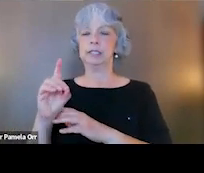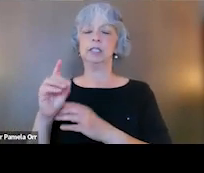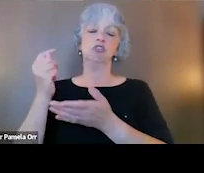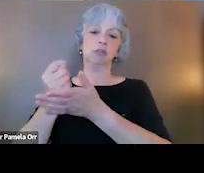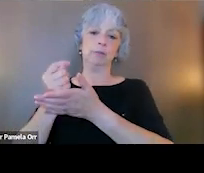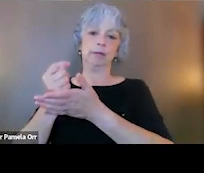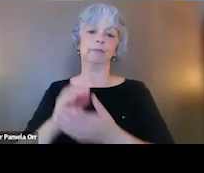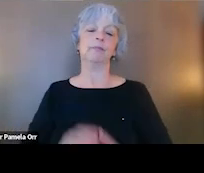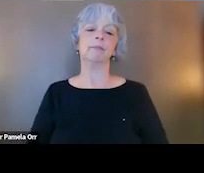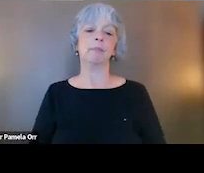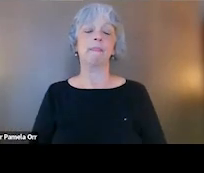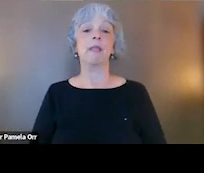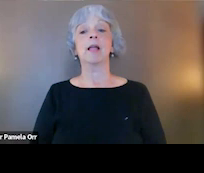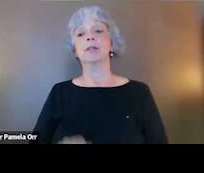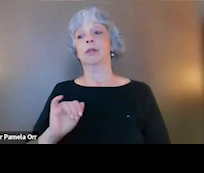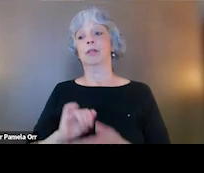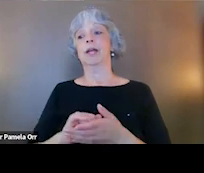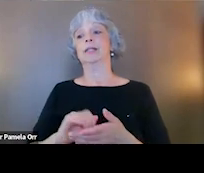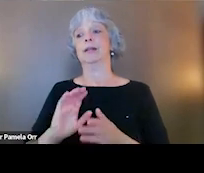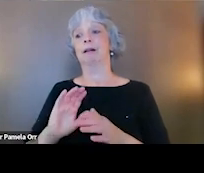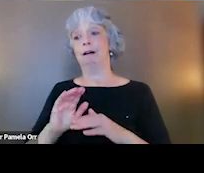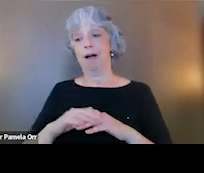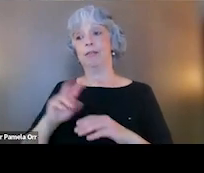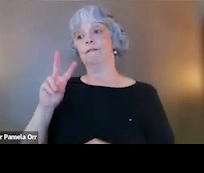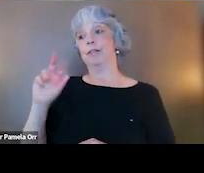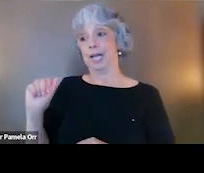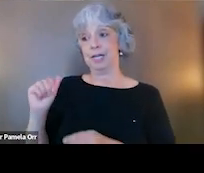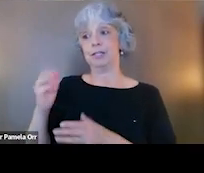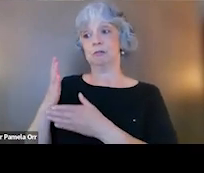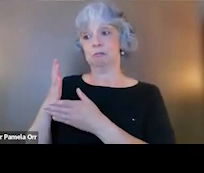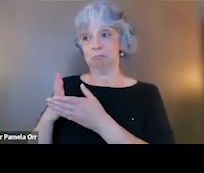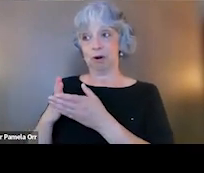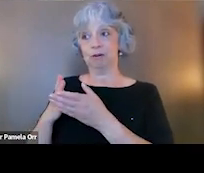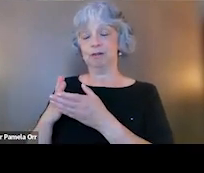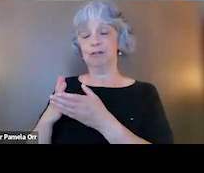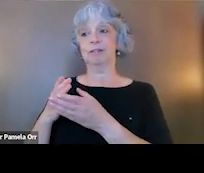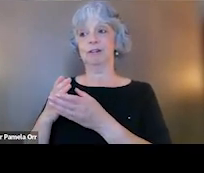So that's on our side of the house, on the VA side of the house. And that's really what VJ, Veterans Justice programs